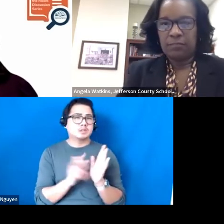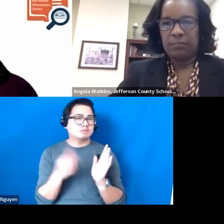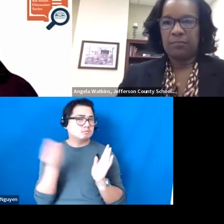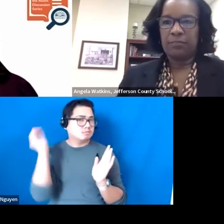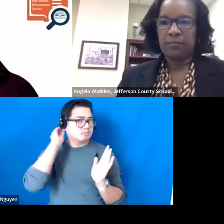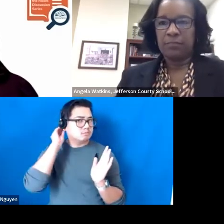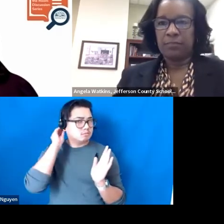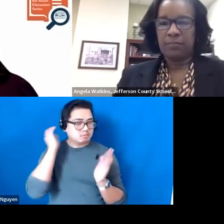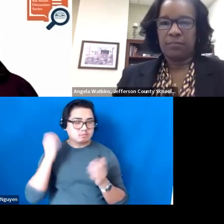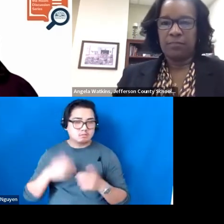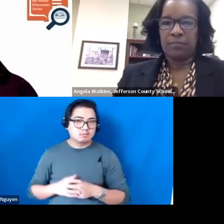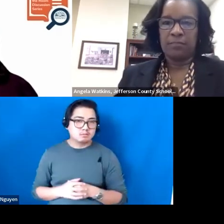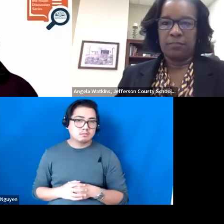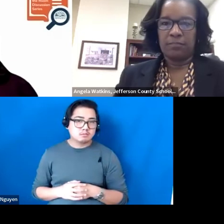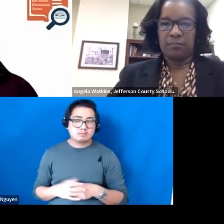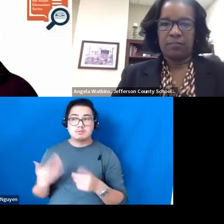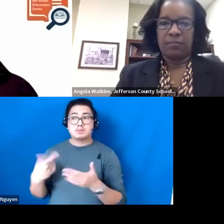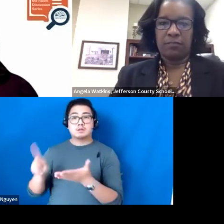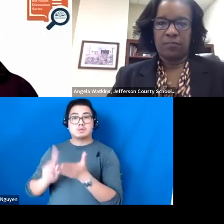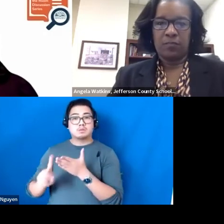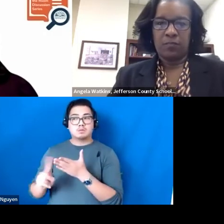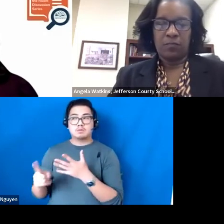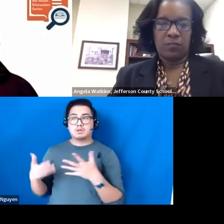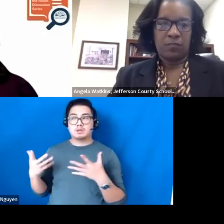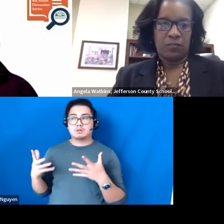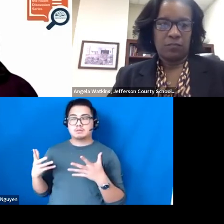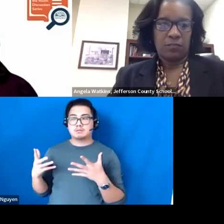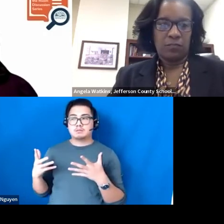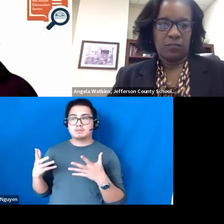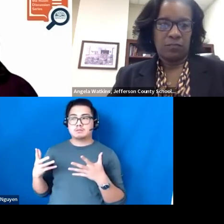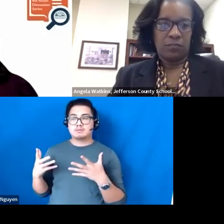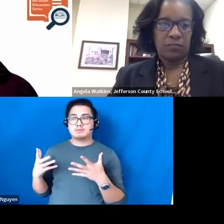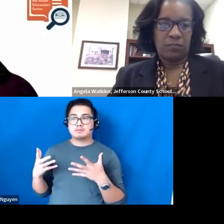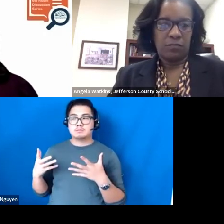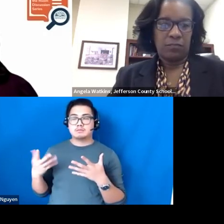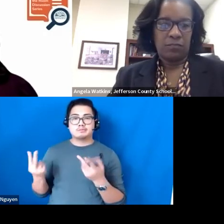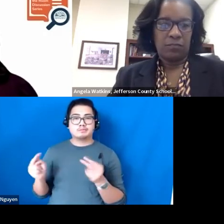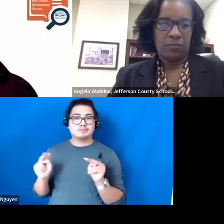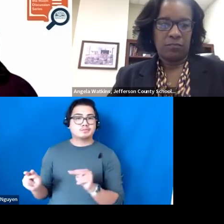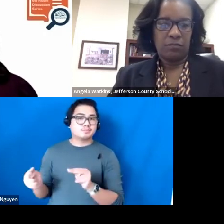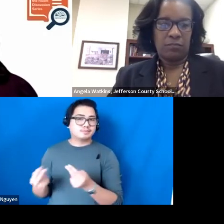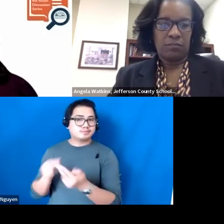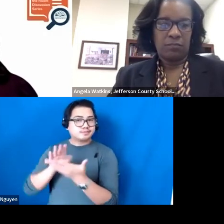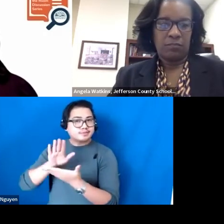Research has also looked at in-person coaching and virtual coaching.